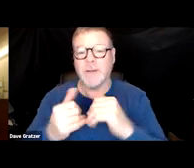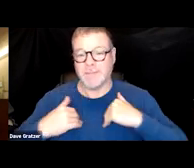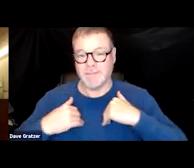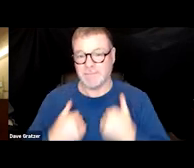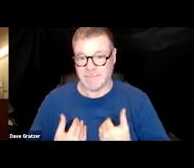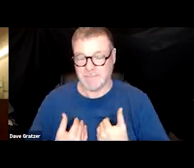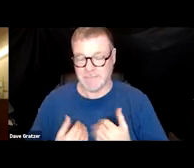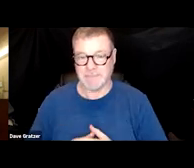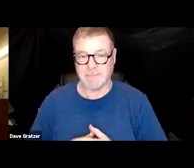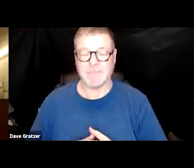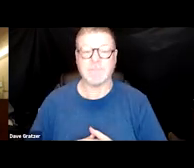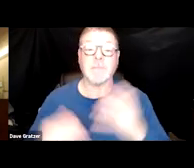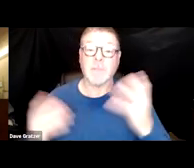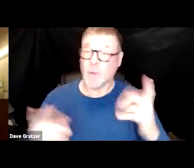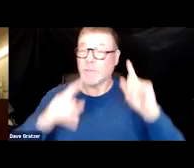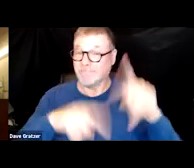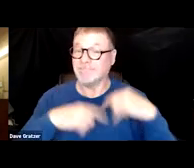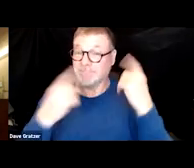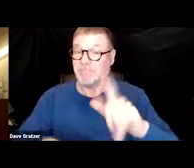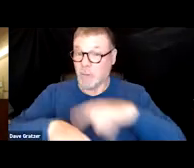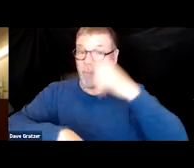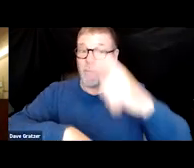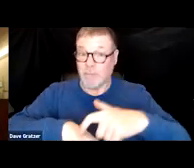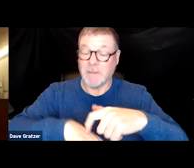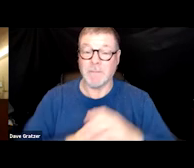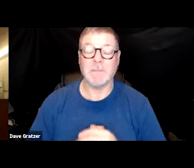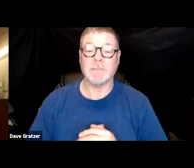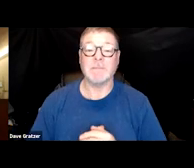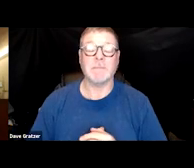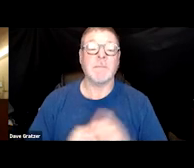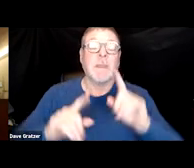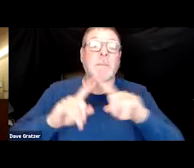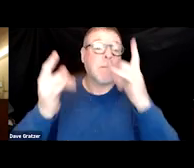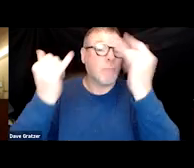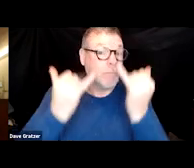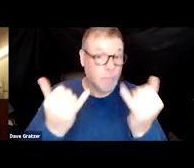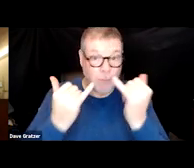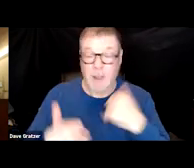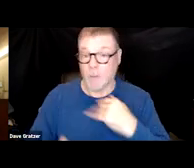So these syndromes have been around a long time but right now the one we're gonna talk about